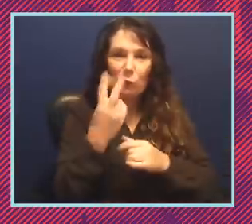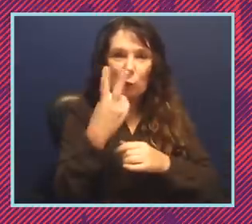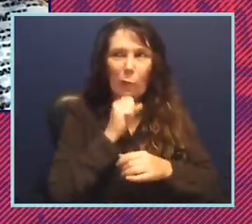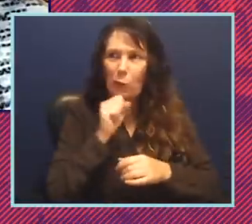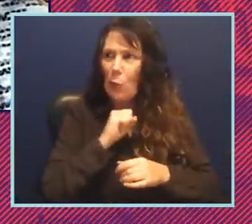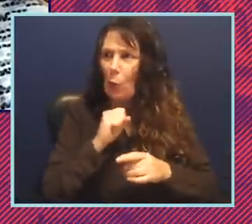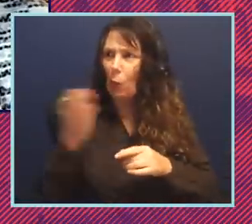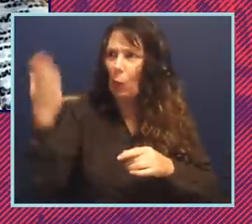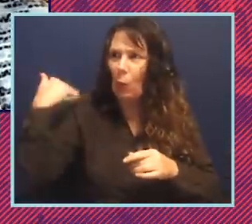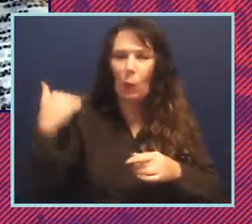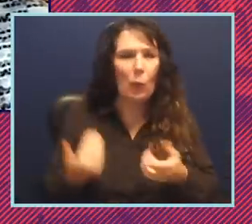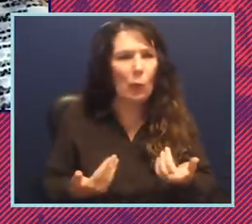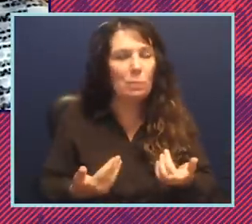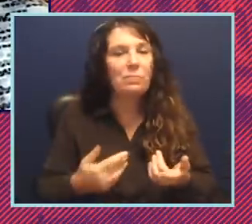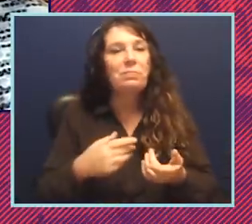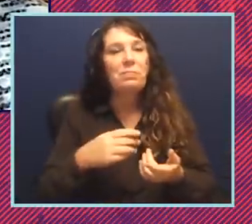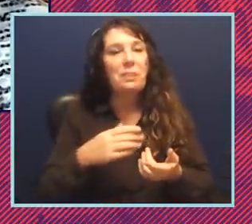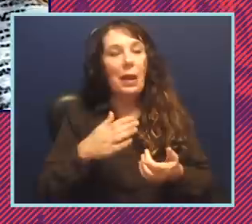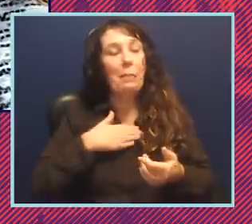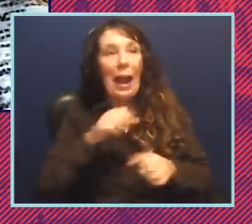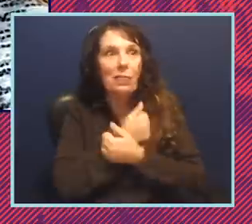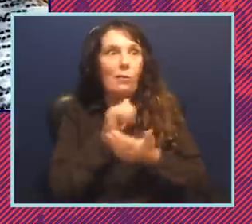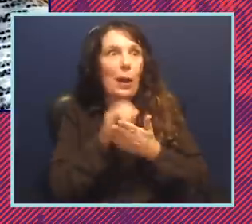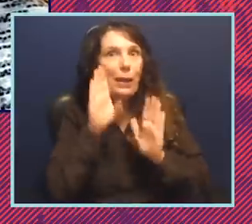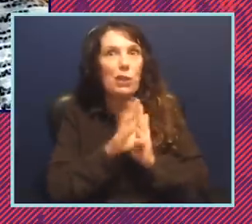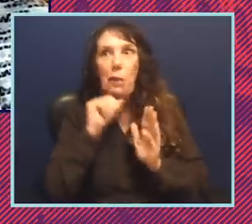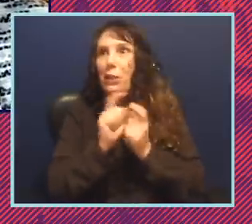and i'm not about to change it i love that i love the way i look at that i had more hair that i have